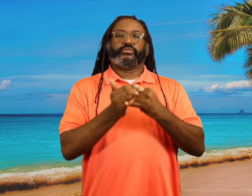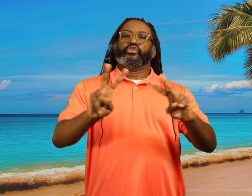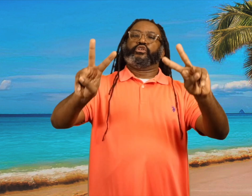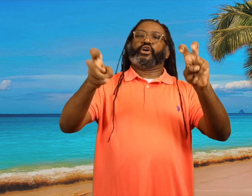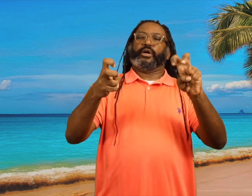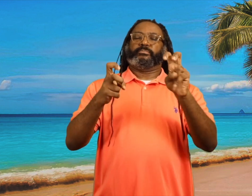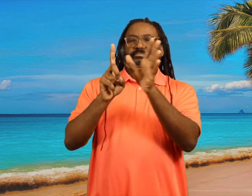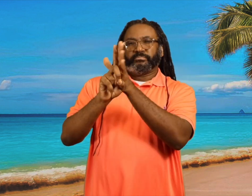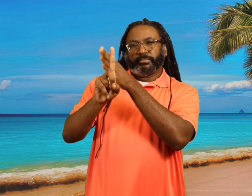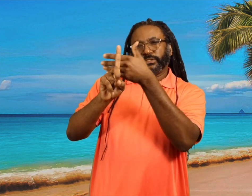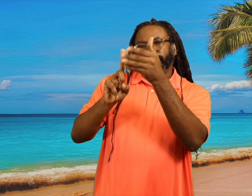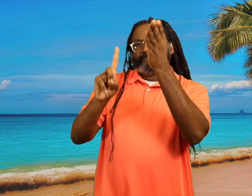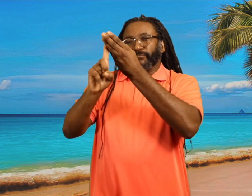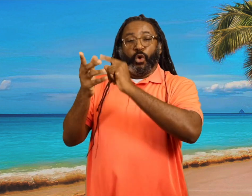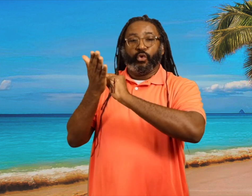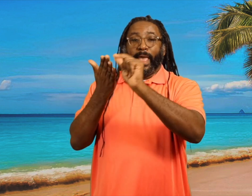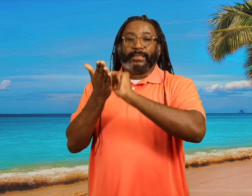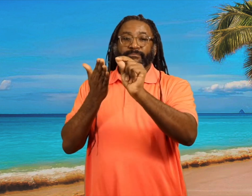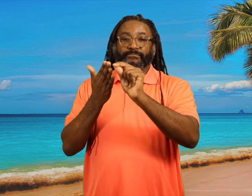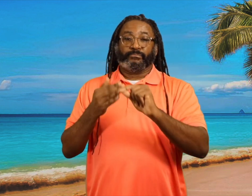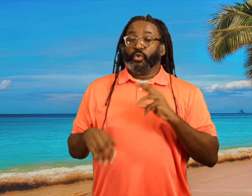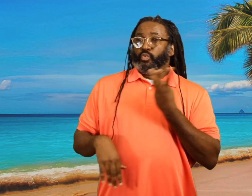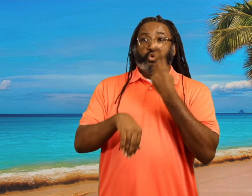When we do it in writing it's called persuasive writing.